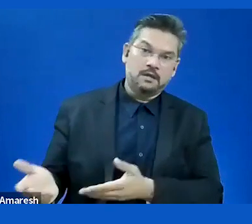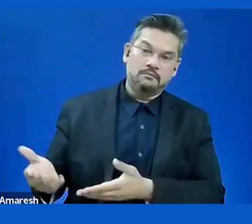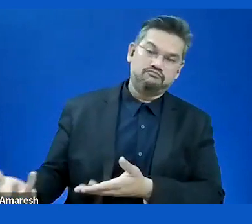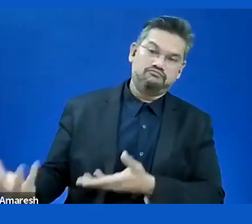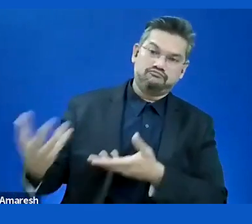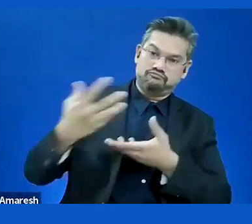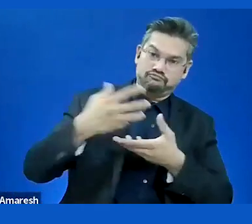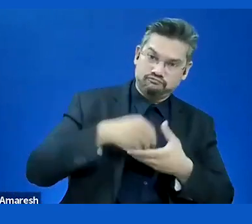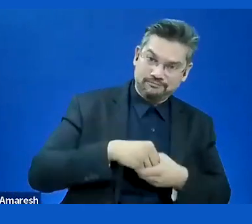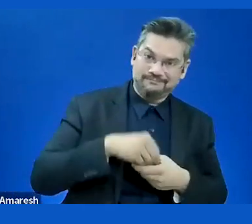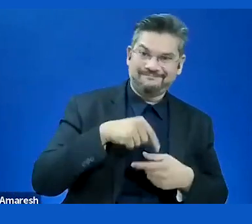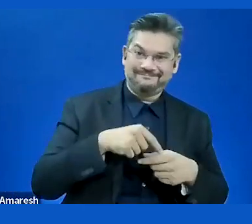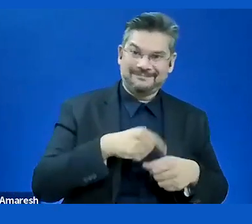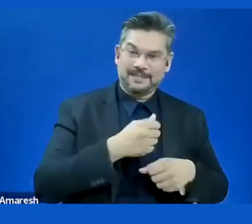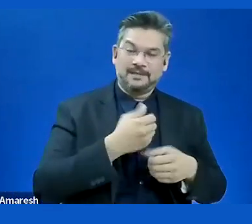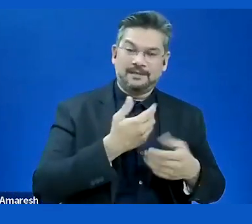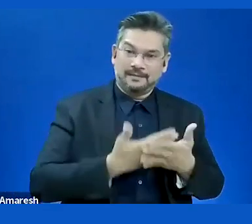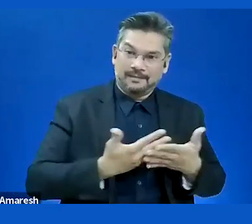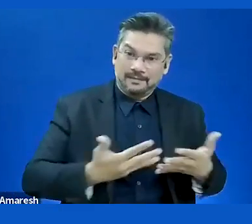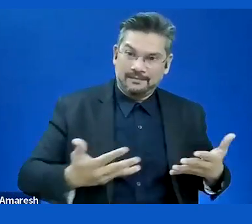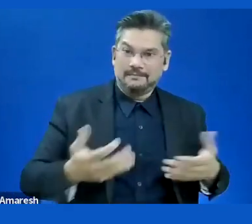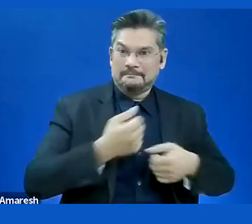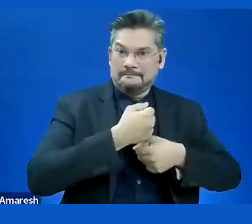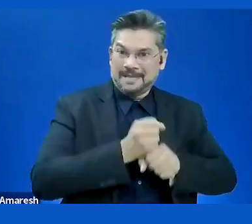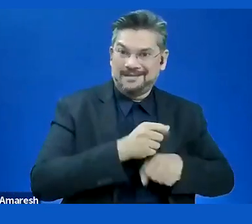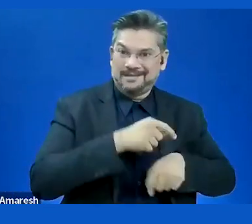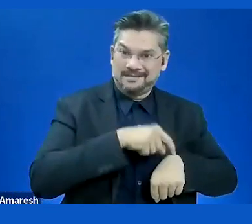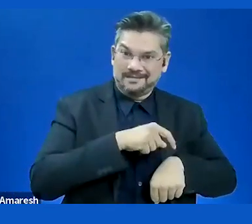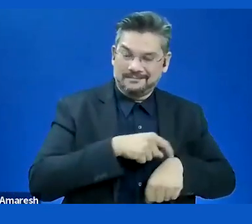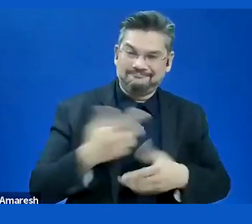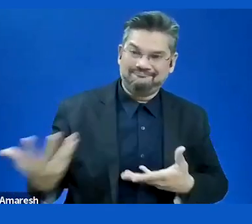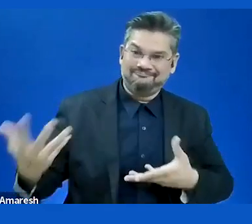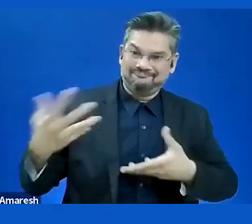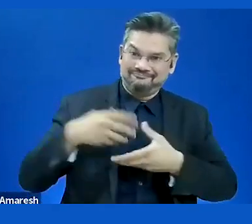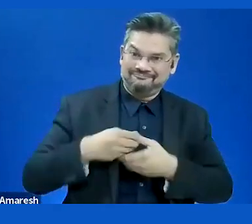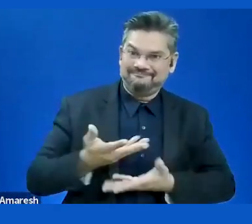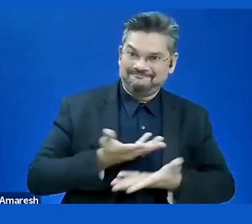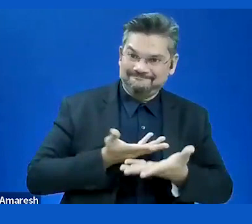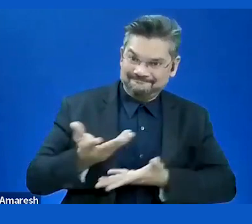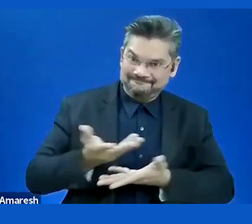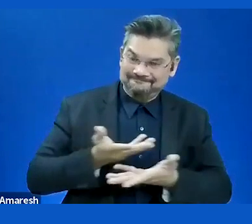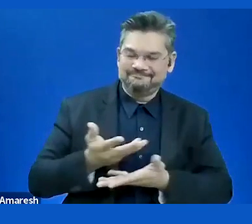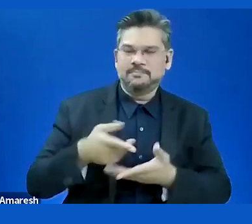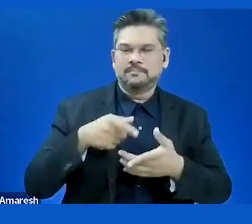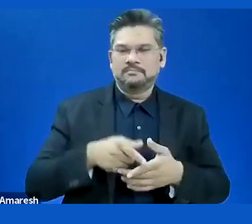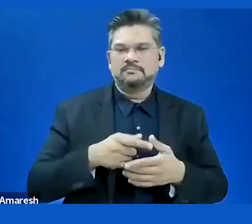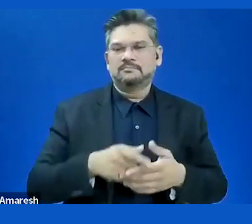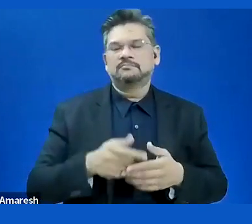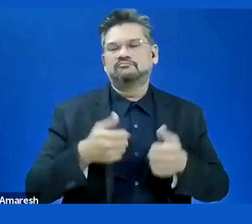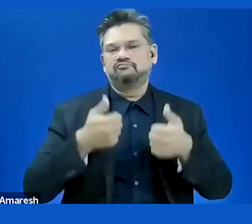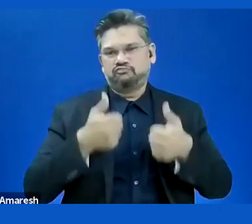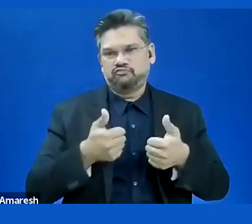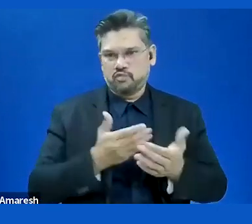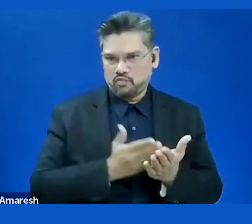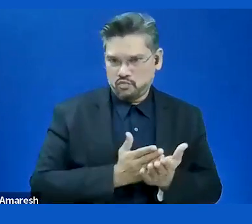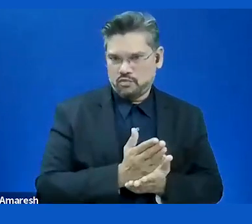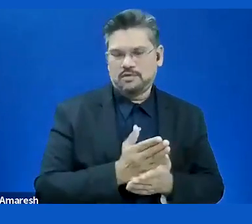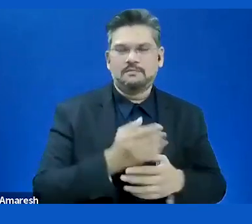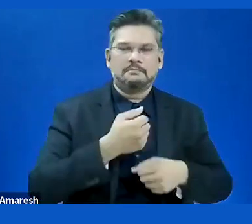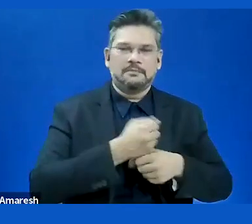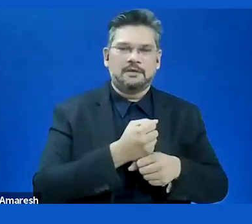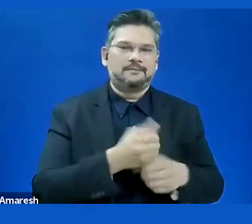for all users. It is also the only way to really monitor accessibility in websites and apps.